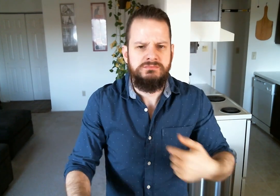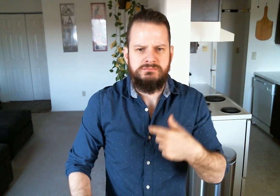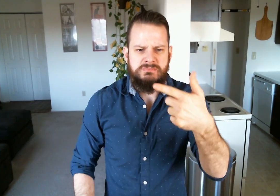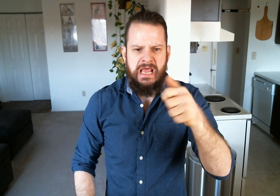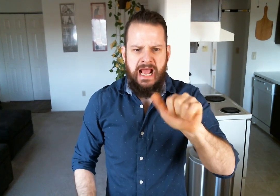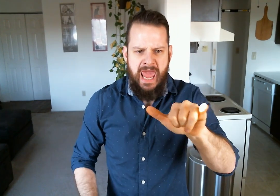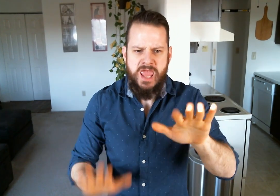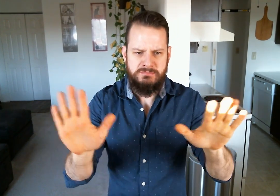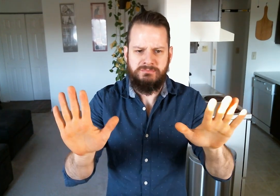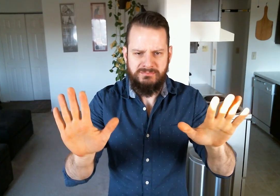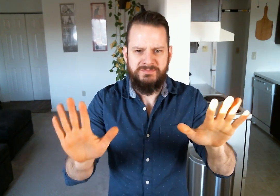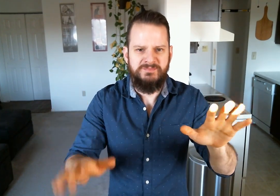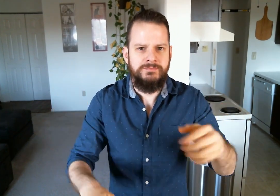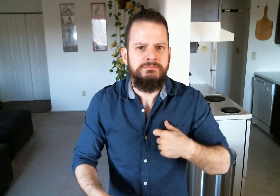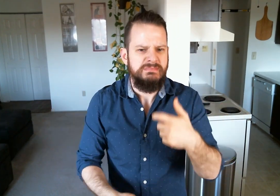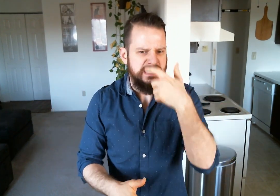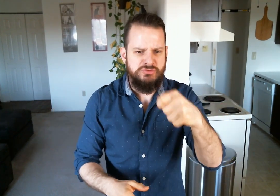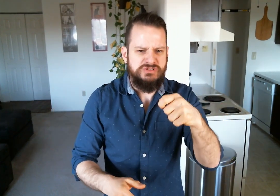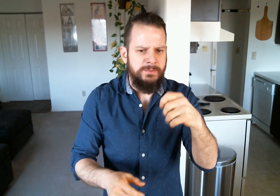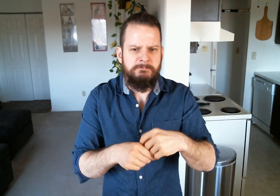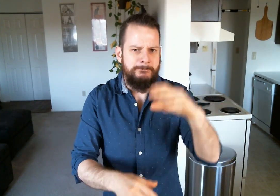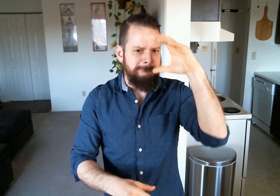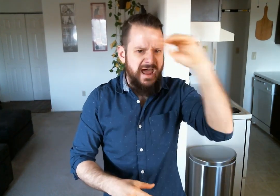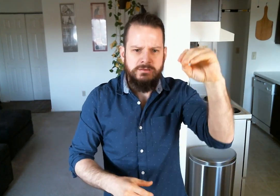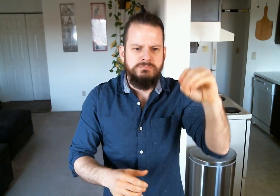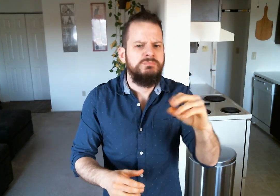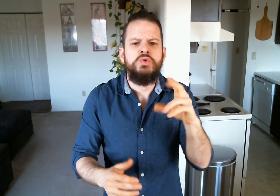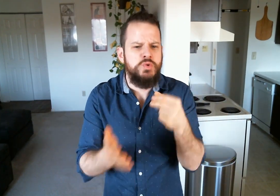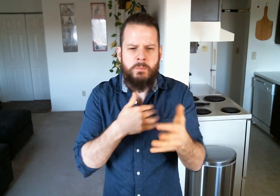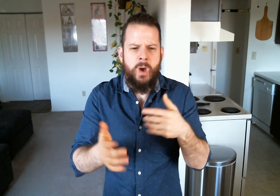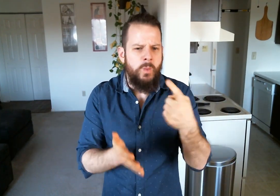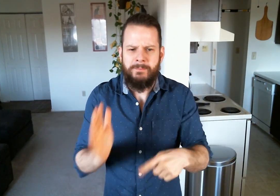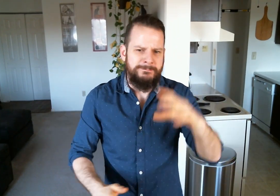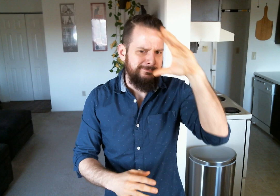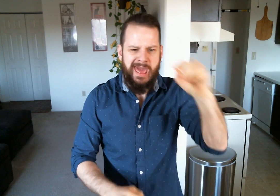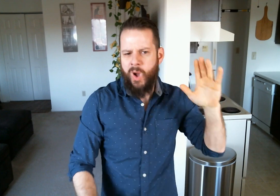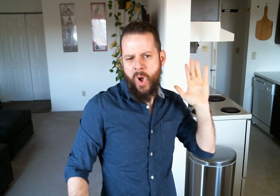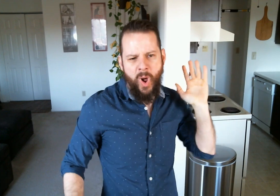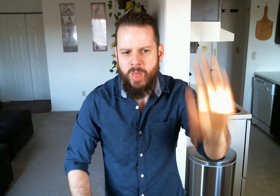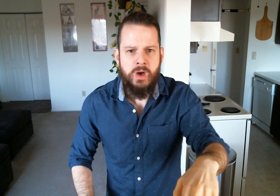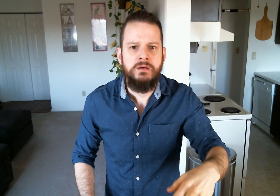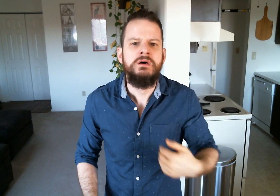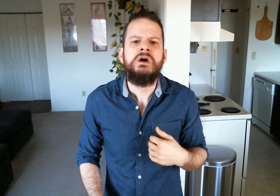I'm gay. I'm interested in men no matter what. Men all the way!